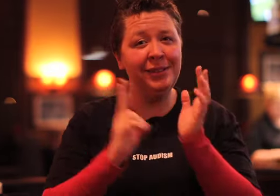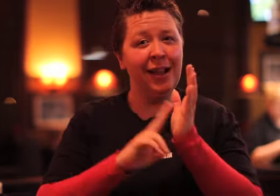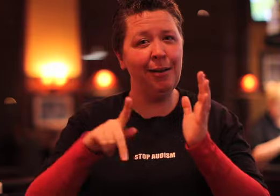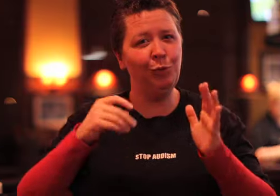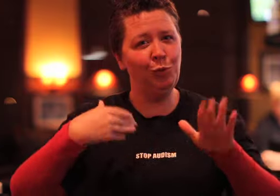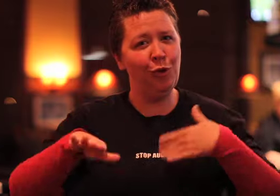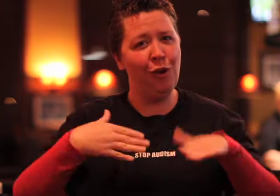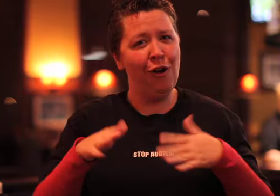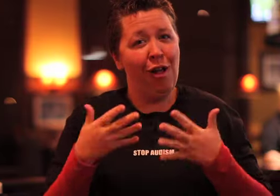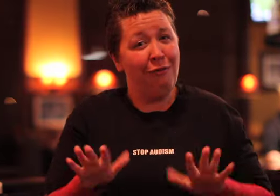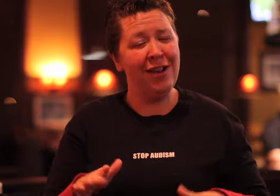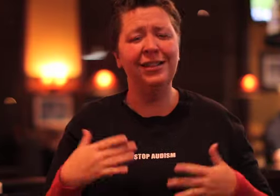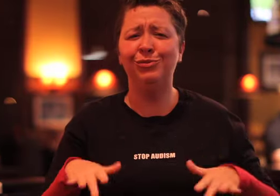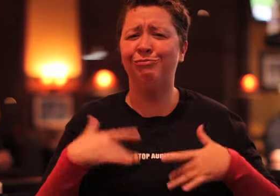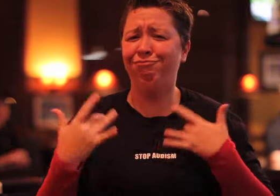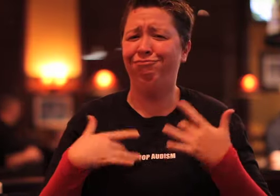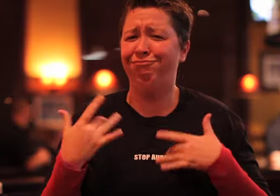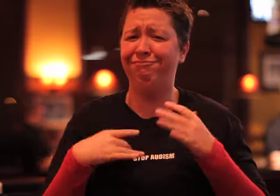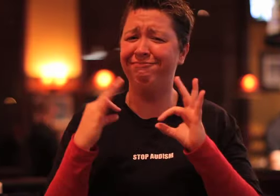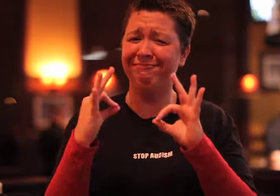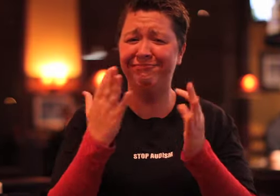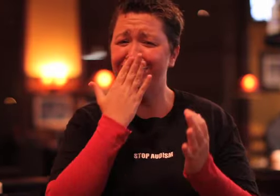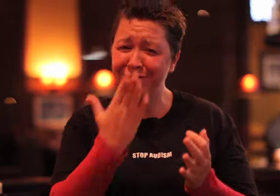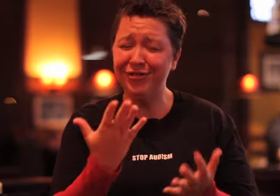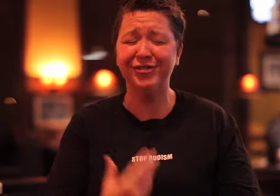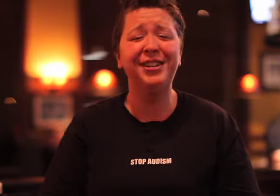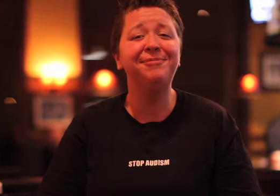we are thrilled that we already have 13 walkers signed up!